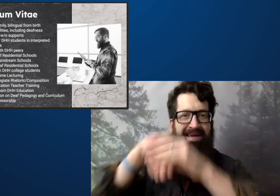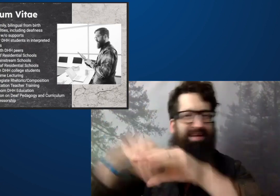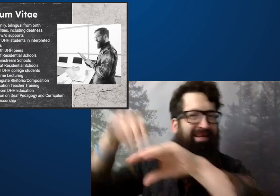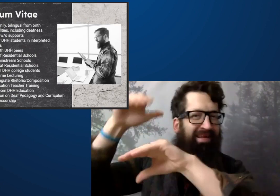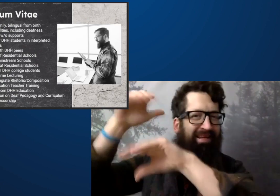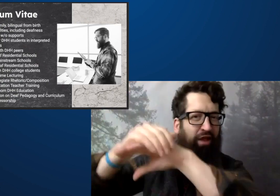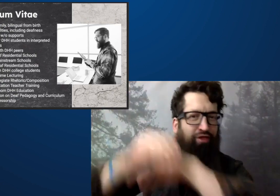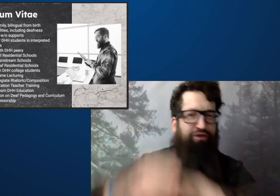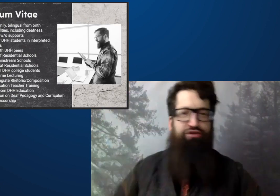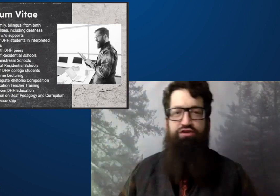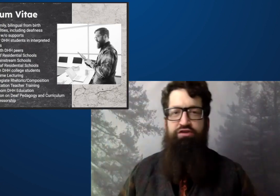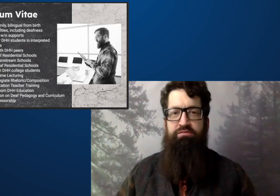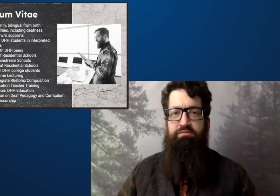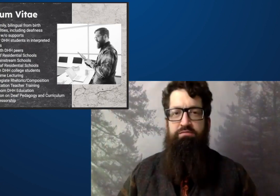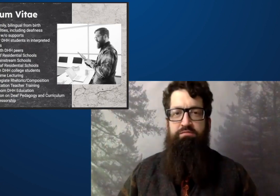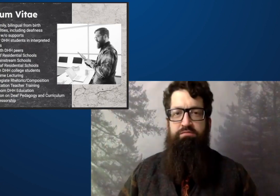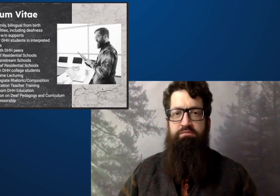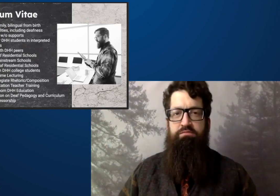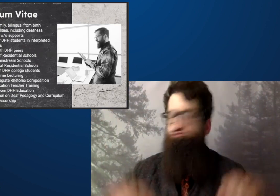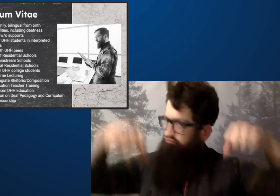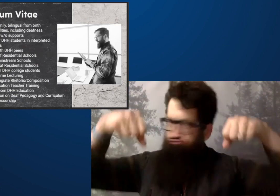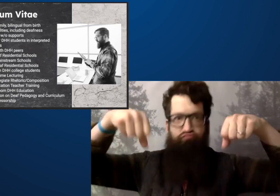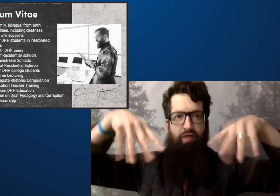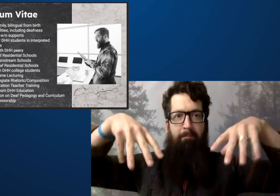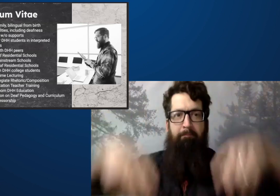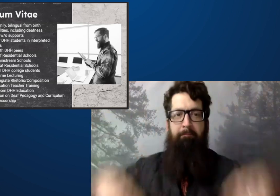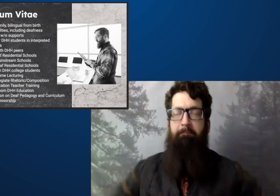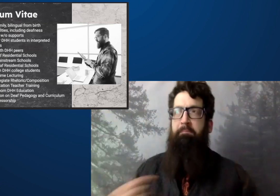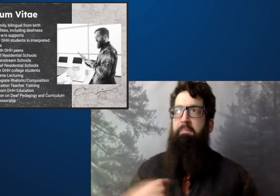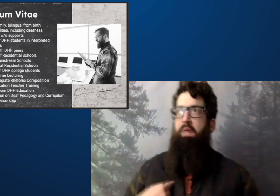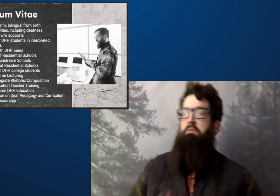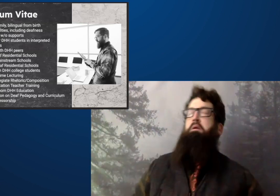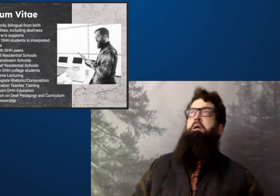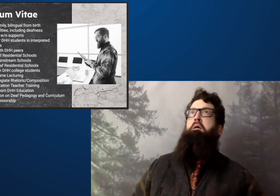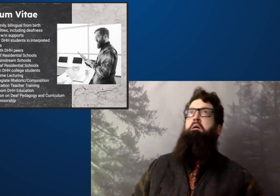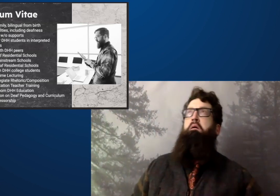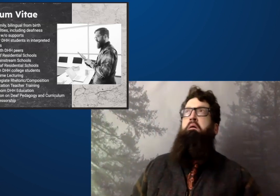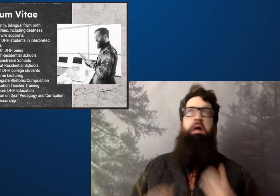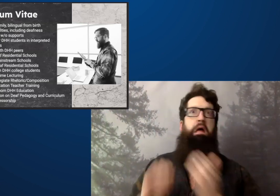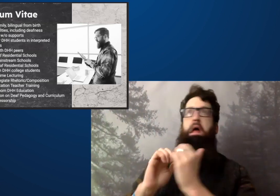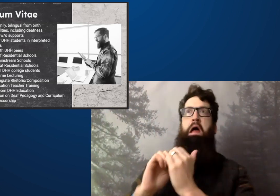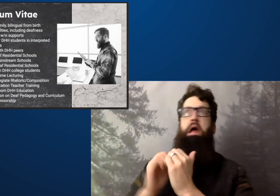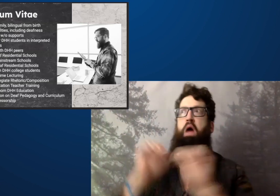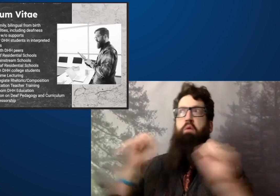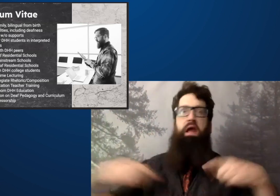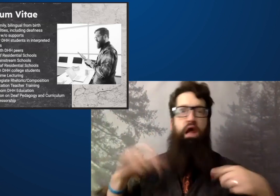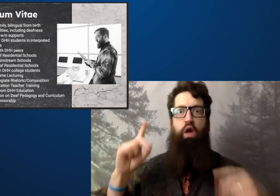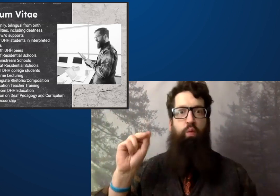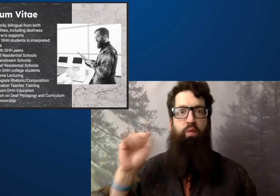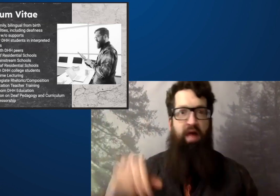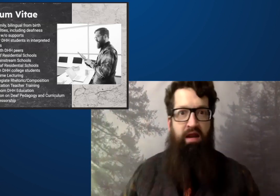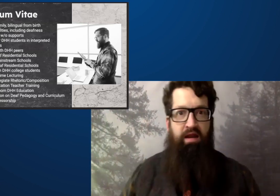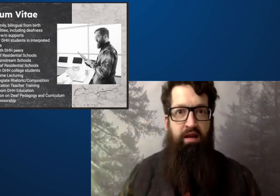you have to drop that way of thinking in English. You have to stop that.